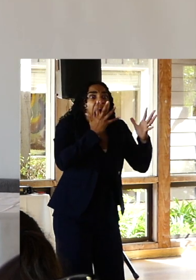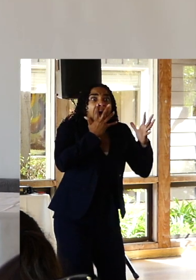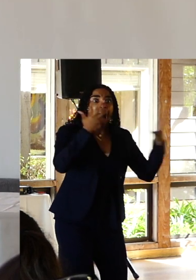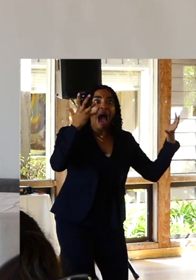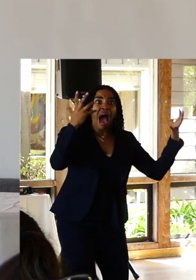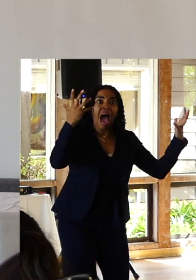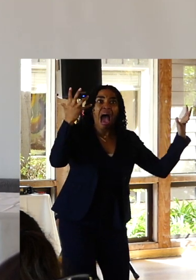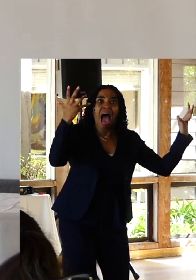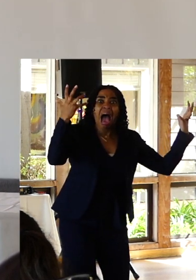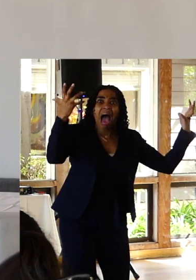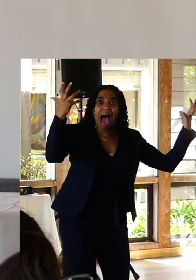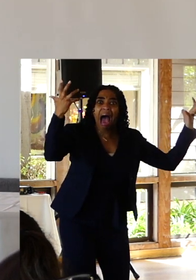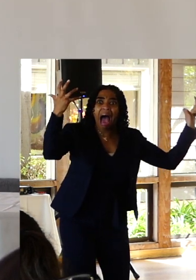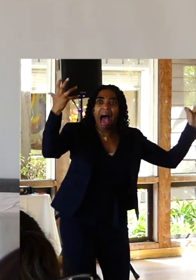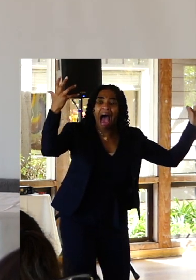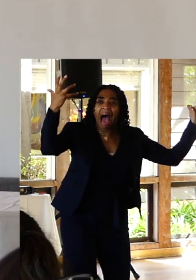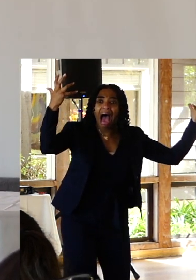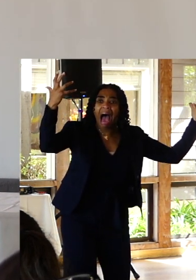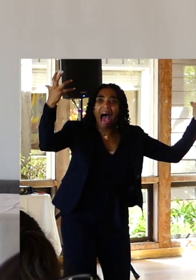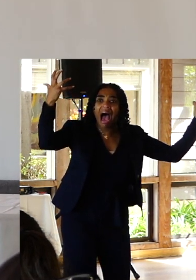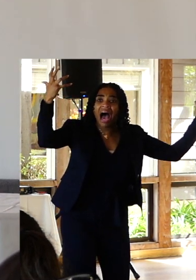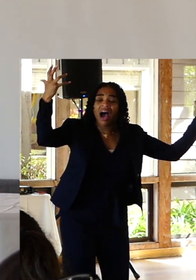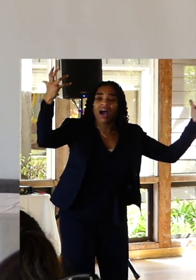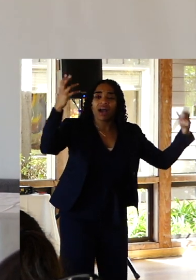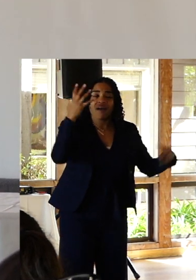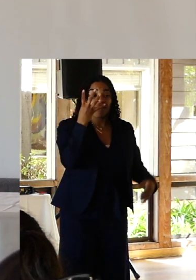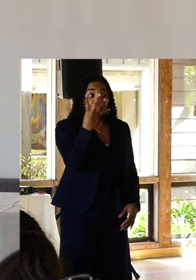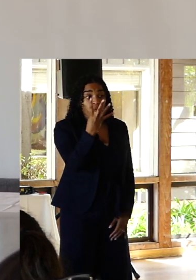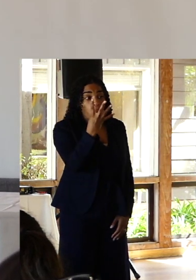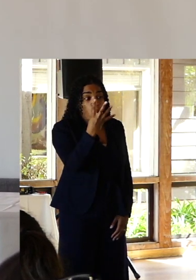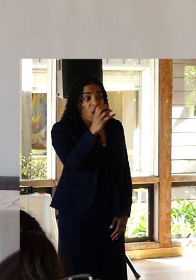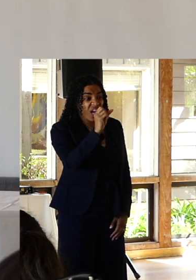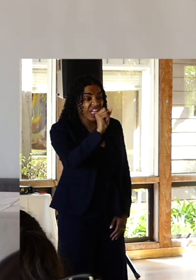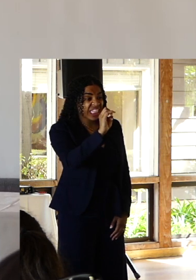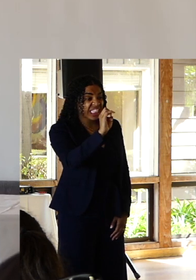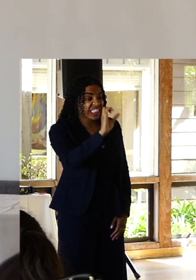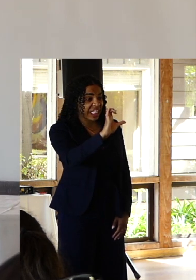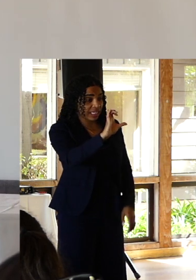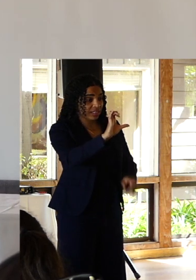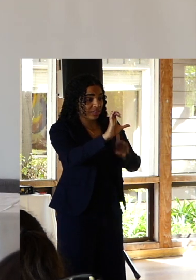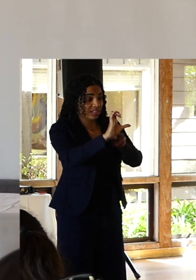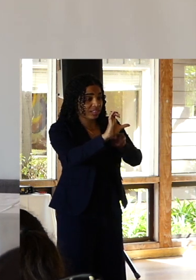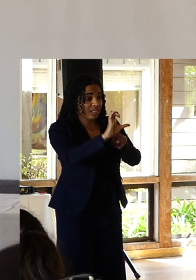It will seem like it is over because four seconds has never felt so long